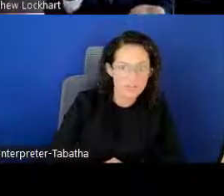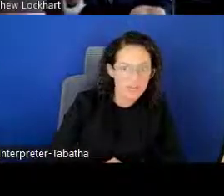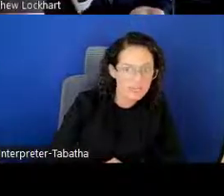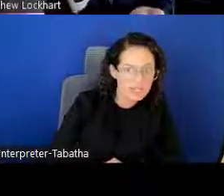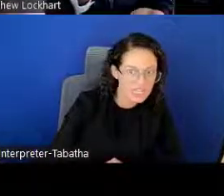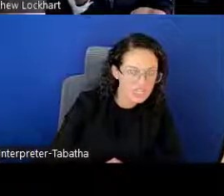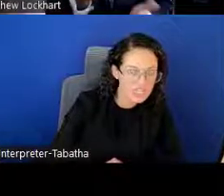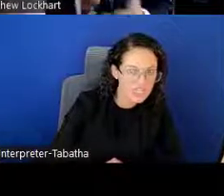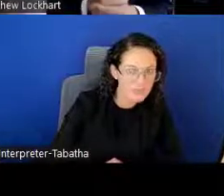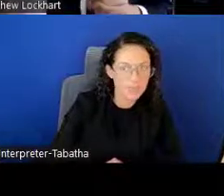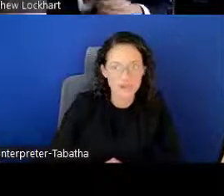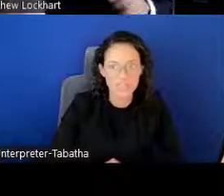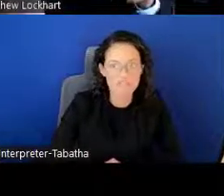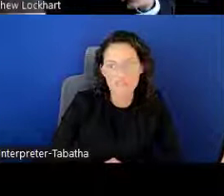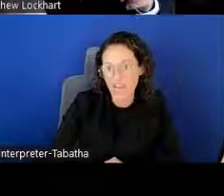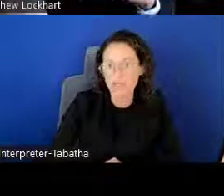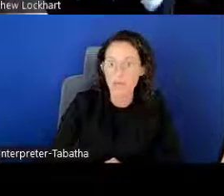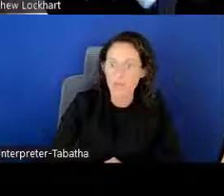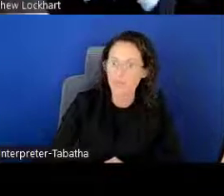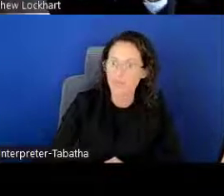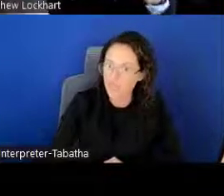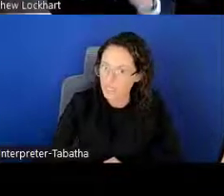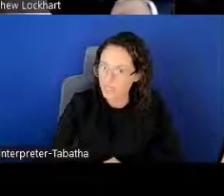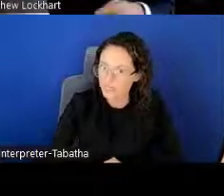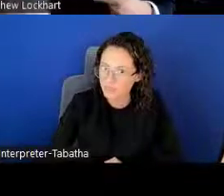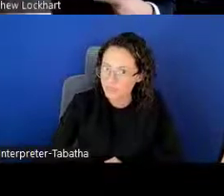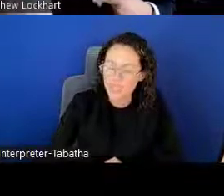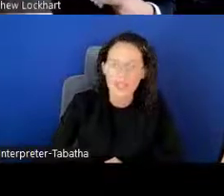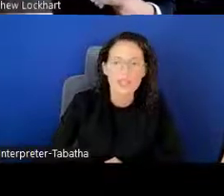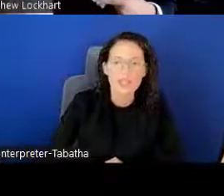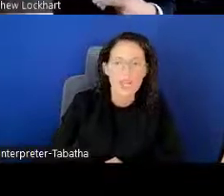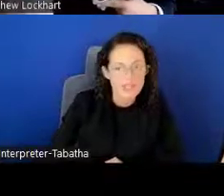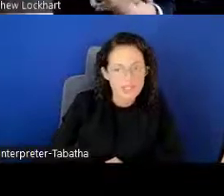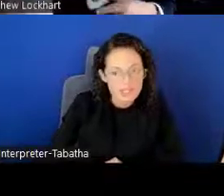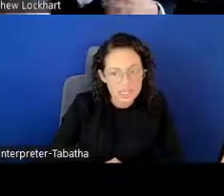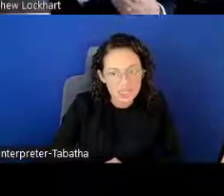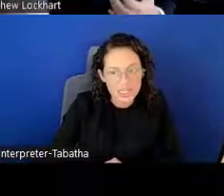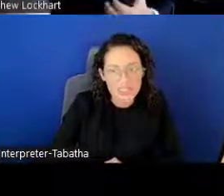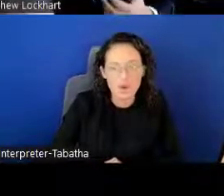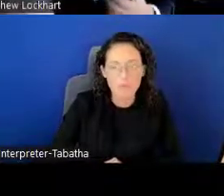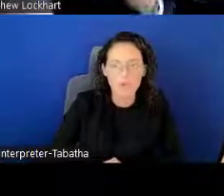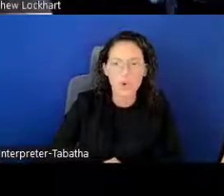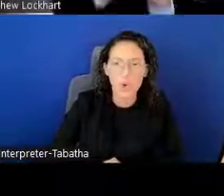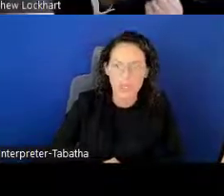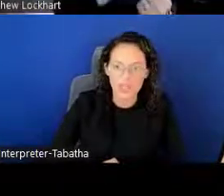of recommendation better .. . is five better than three. Not necessarily. It's more about the quality.